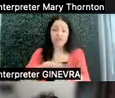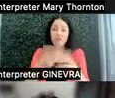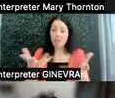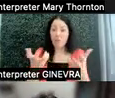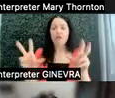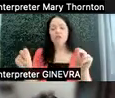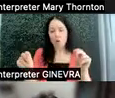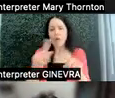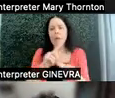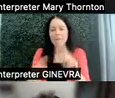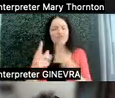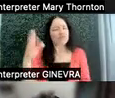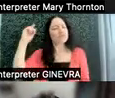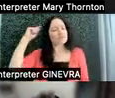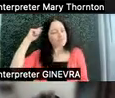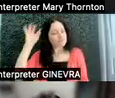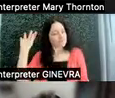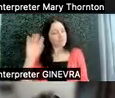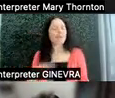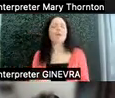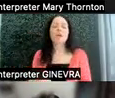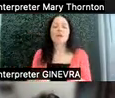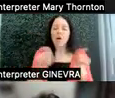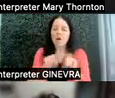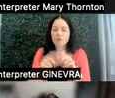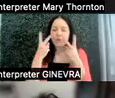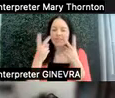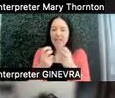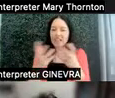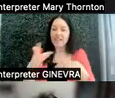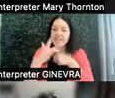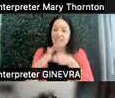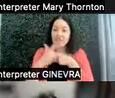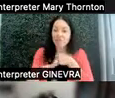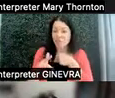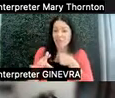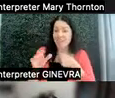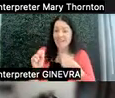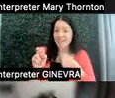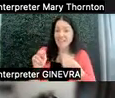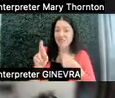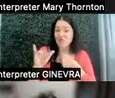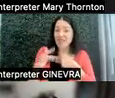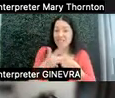We also see a lot of sensory sensitivities and differences. So this is commonly associated with autism,